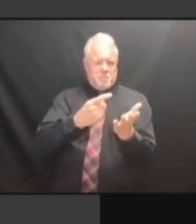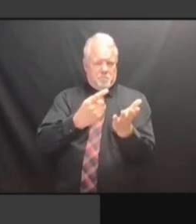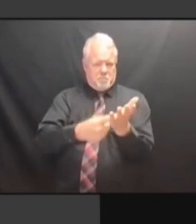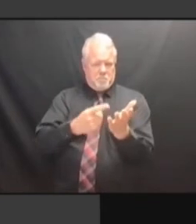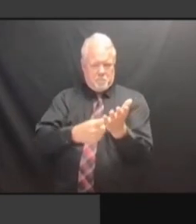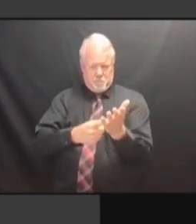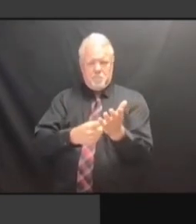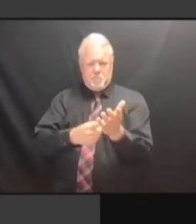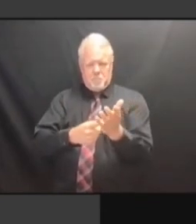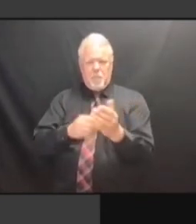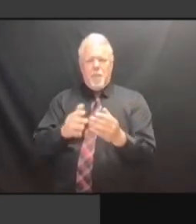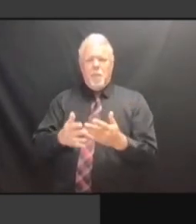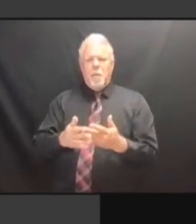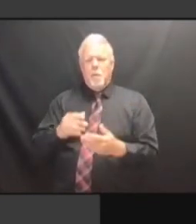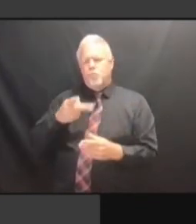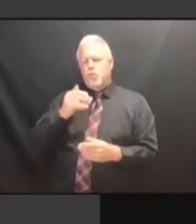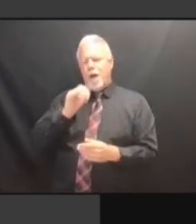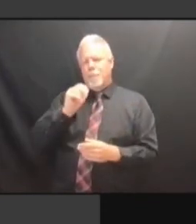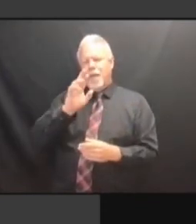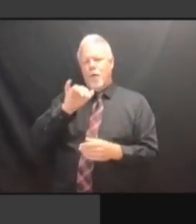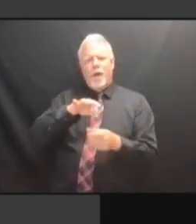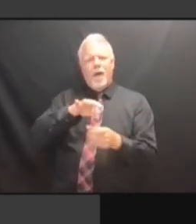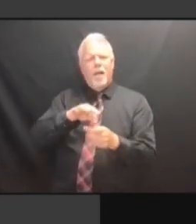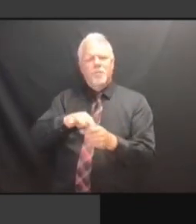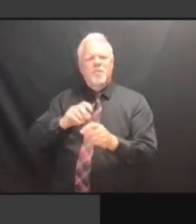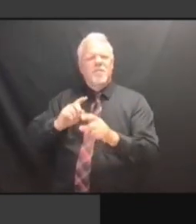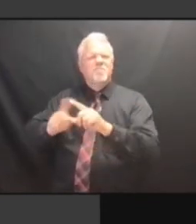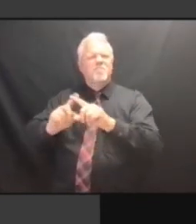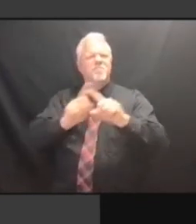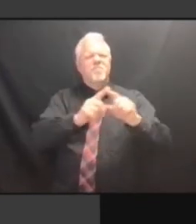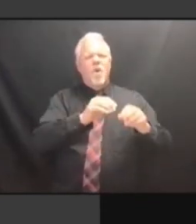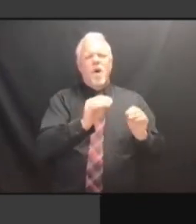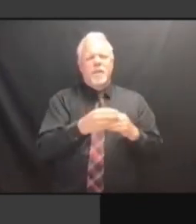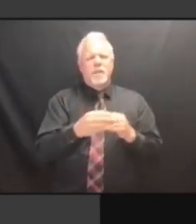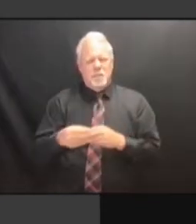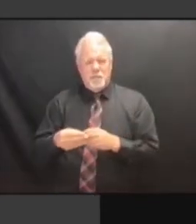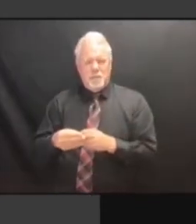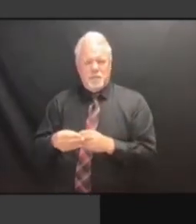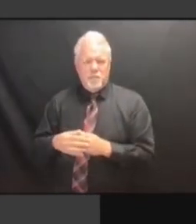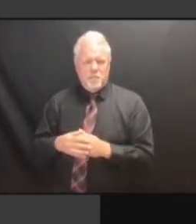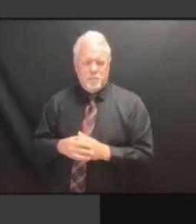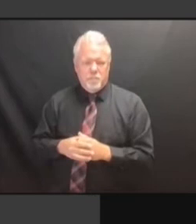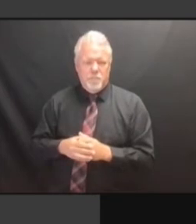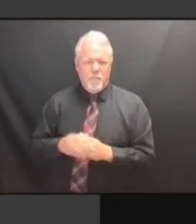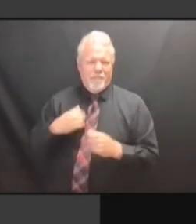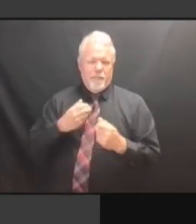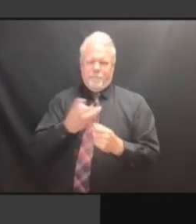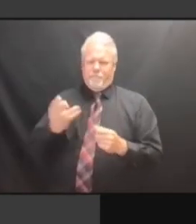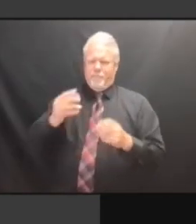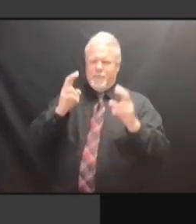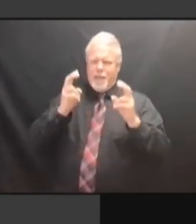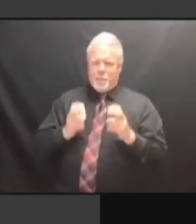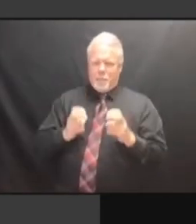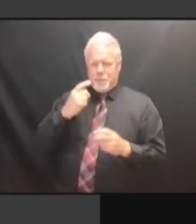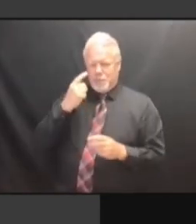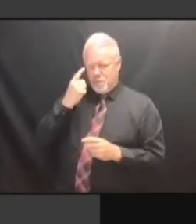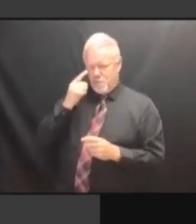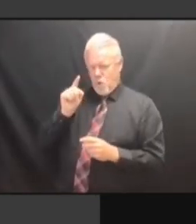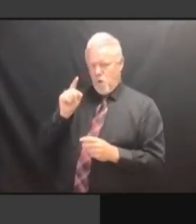AND HOW TO RUN FOR VARIOUS OFFICES INCLUDING HOW TO RUN AND HOW TO RUN FOR VARIOUS OFFICES INCLUDING HOW TO RUN AS OFFICES INCLUDING HOW TO RUN AS OFFICES INCLUDING HOW TO RUN AS A OFFICES INCLUDING HOW TO RUN AS A WRITE-IN OFFICES INCLUDING HOW TO RUN AS A WRITE-IN CANDIDATE. A WRITE-IN CANDIDATE. A WRITE-IN CANDIDATE. WITH A WRITE-IN CANDIDATE. WITH REGARD A WRITE-IN CANDIDATE. WITH REGARD TO A WRITE-IN CANDIDATE. WITH REGARD TO THE A WRITE-IN CANDIDATE. WITH REGARD TO THE BALLOT A WRITE-IN CANDIDATE. WITH REGARD TO THE BALLOT PROPS, WITH REGARD TO THE BALLOT PROPS, WITH REGARD TO THE BALLOT PROPS, WE WITH REGARD TO THE BALLOT PROPS, WE DID WITH REGARD TO THE BALLOT PROPS, WE DID GET WITH REGARD TO THE BALLOT PROPS, WE DID GET A WITH REGARD TO THE BALLOT PROPS, WE DID GET A QUOTE WITH REGARD TO THE BALLOT PROPS, WE DID GET A QUOTE FROM WITH REGARD TO THE BALLOT PROPS, WE DID GET A QUOTE FROM THE WITH REGARD TO THE BALLOT PROPS, WE DID GET A QUOTE FROM THE NEW WE DID GET A QUOTE FROM THE NEW WE DID GET A QUOTE FROM THE NEW YORK WE DID GET A QUOTE FROM THE NEW YORK PRESS WE DID GET A QUOTE FROM THE NEW YORK PRESS SERVICE